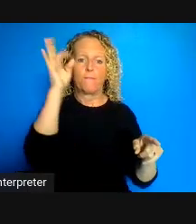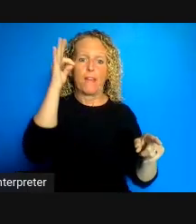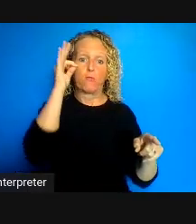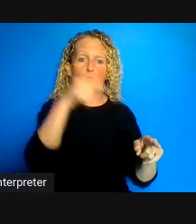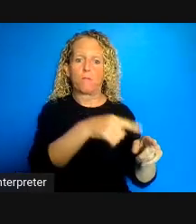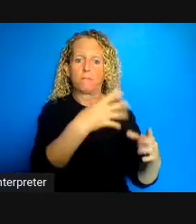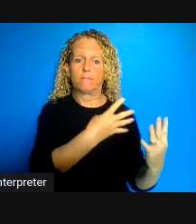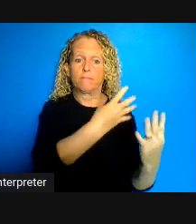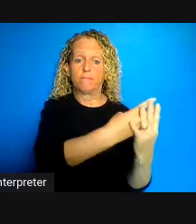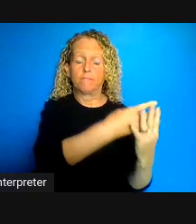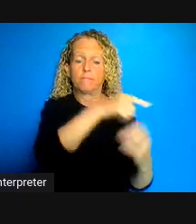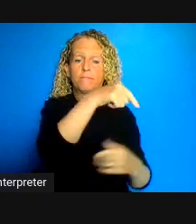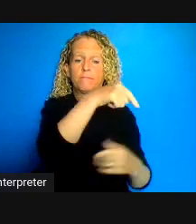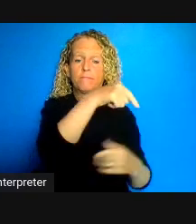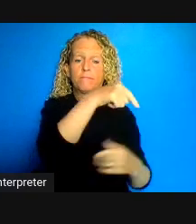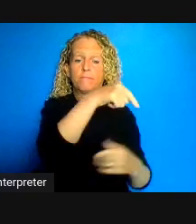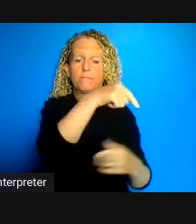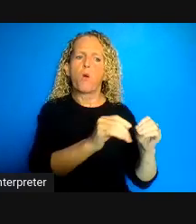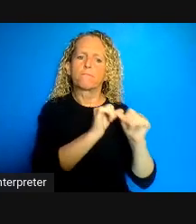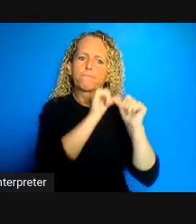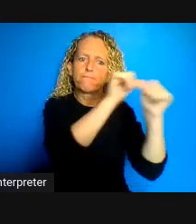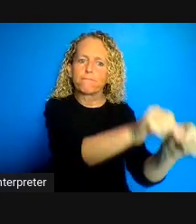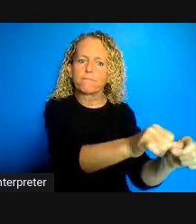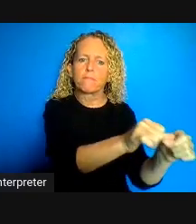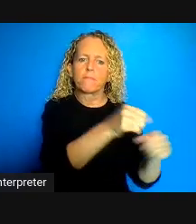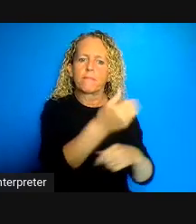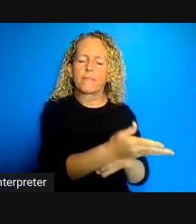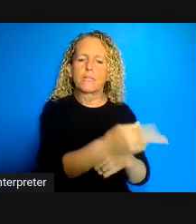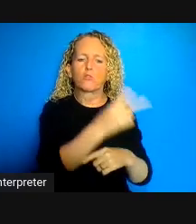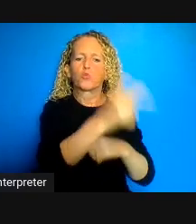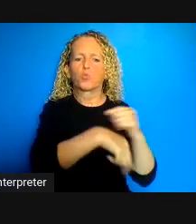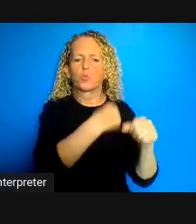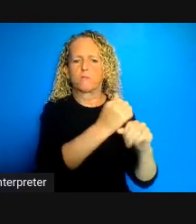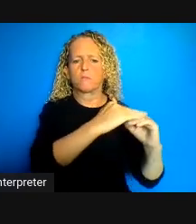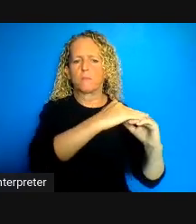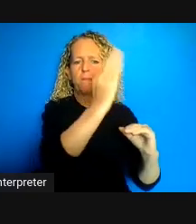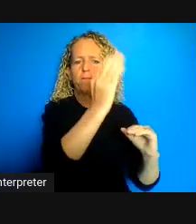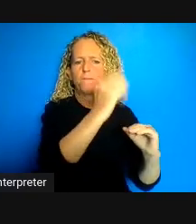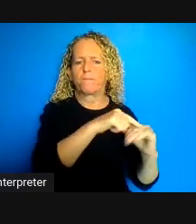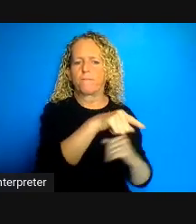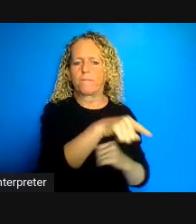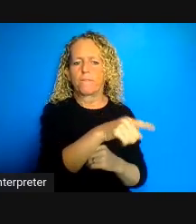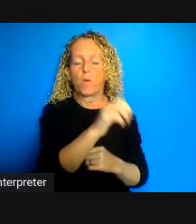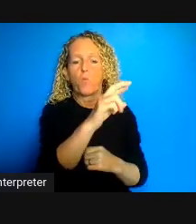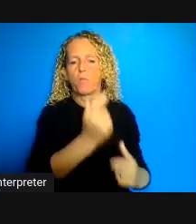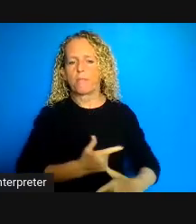are serving long sentences so two years or more life in prison any of that they